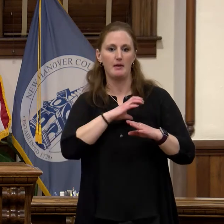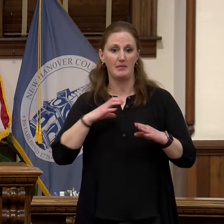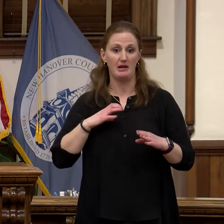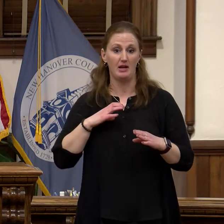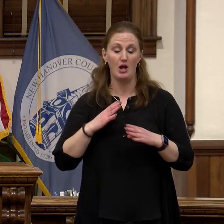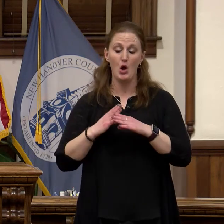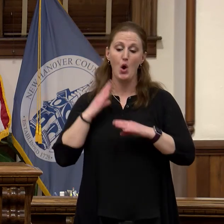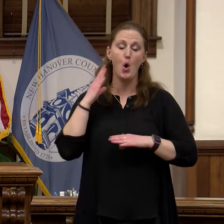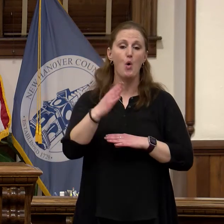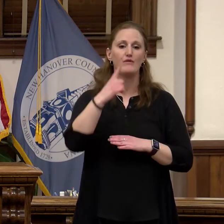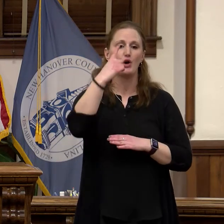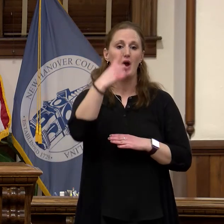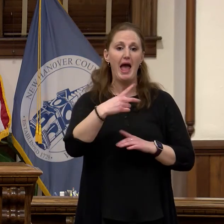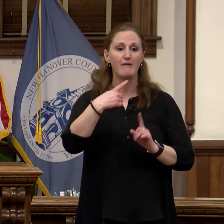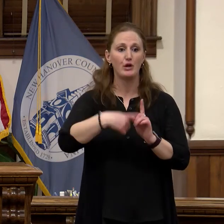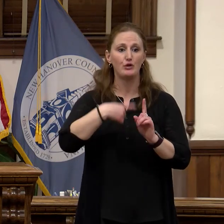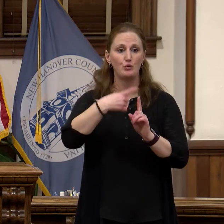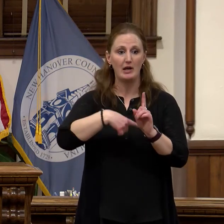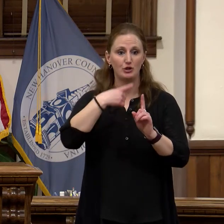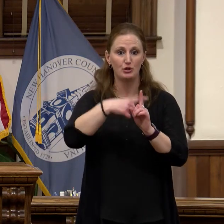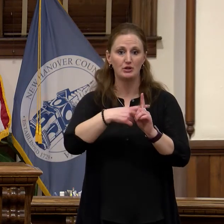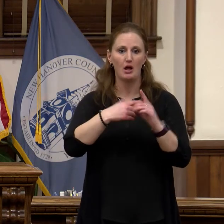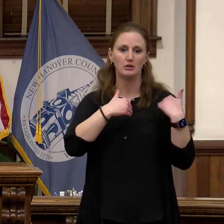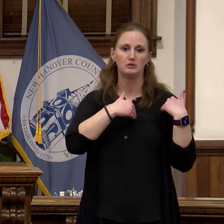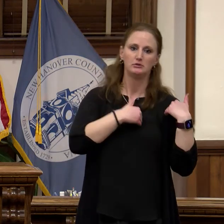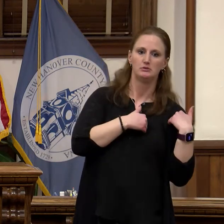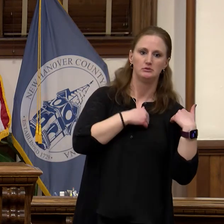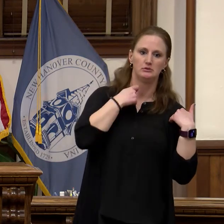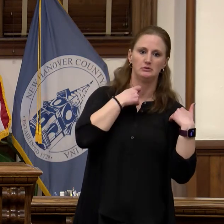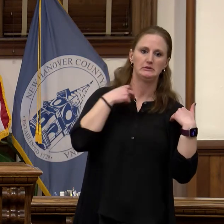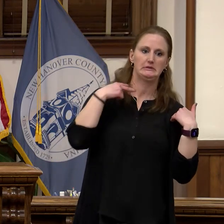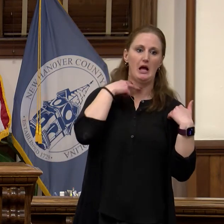County our housing cost burden so I hope that we can move this forward and help